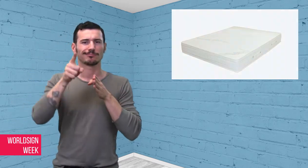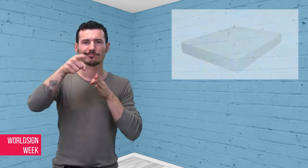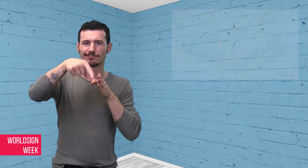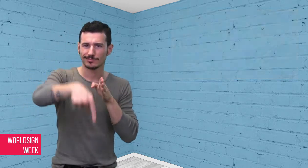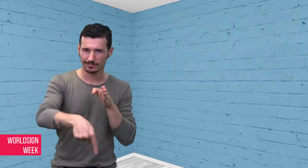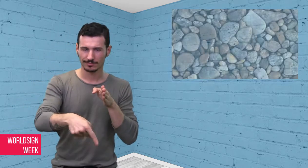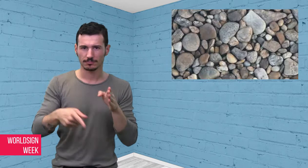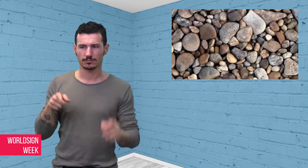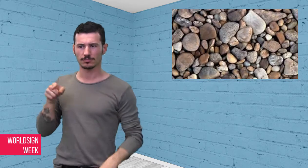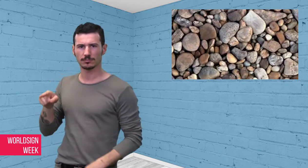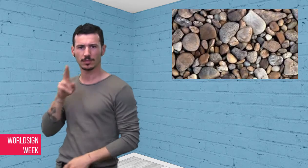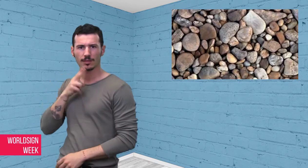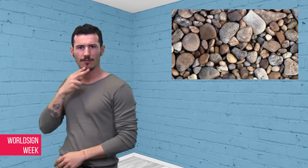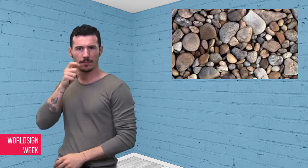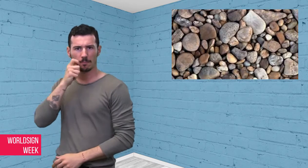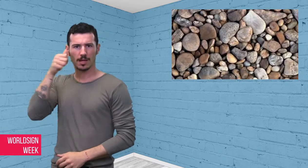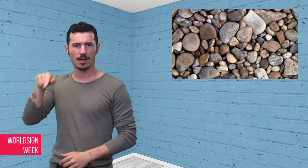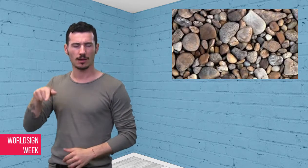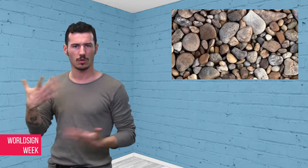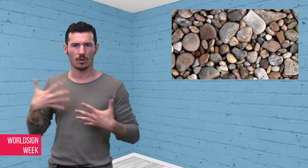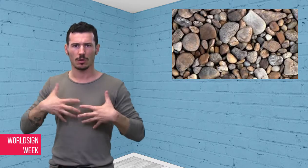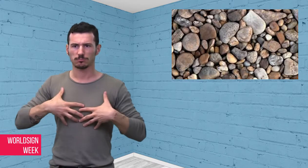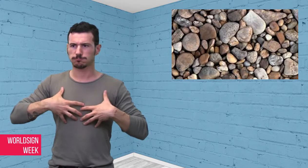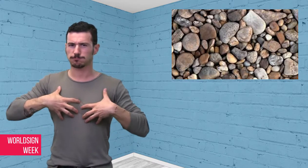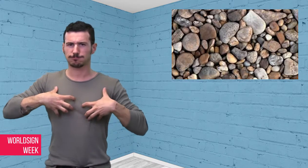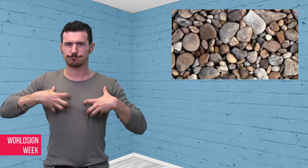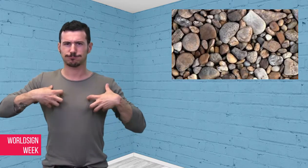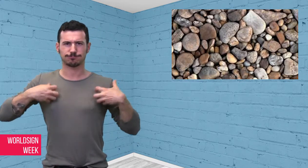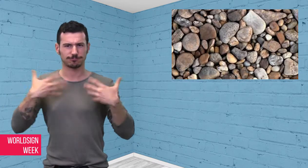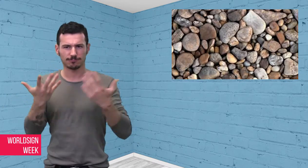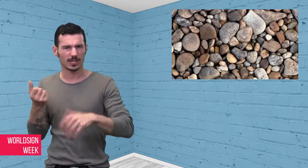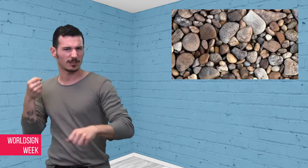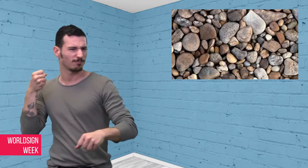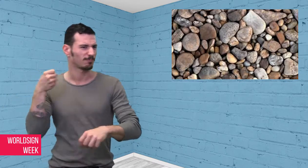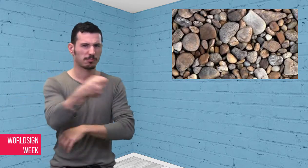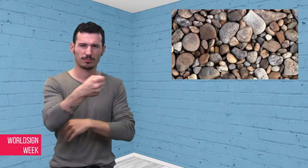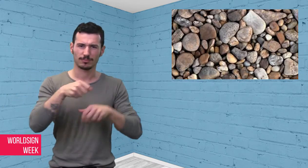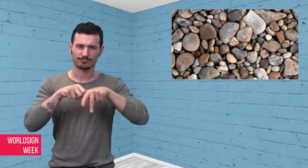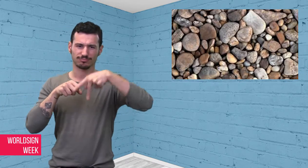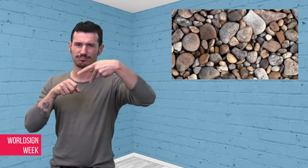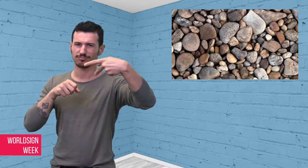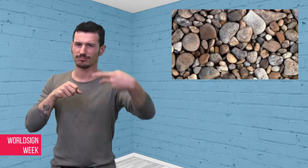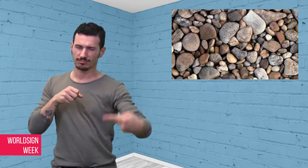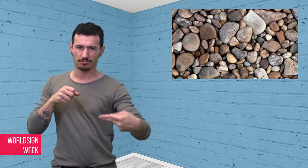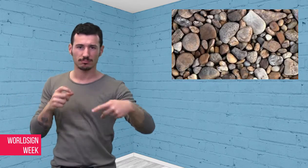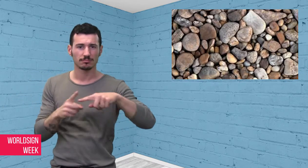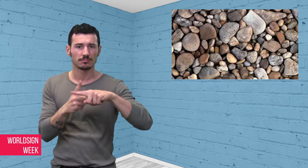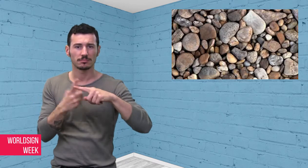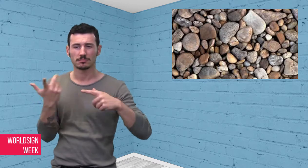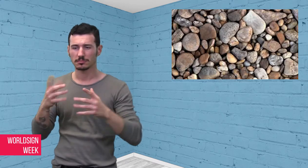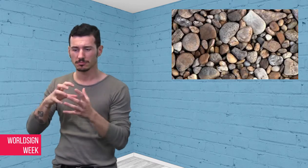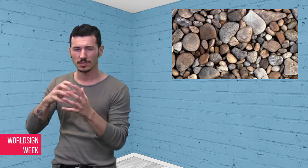and hit him, throwing a rock at him.